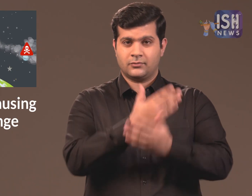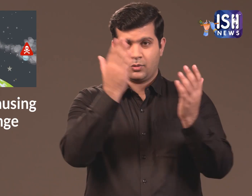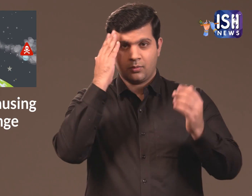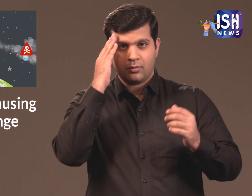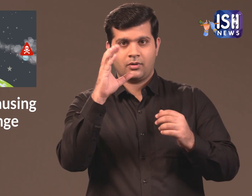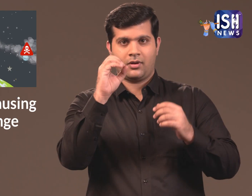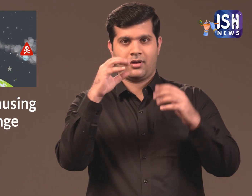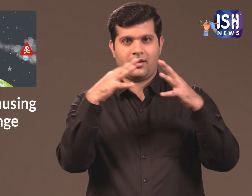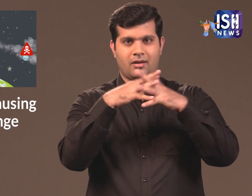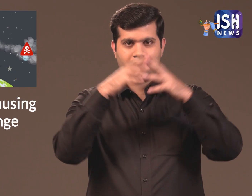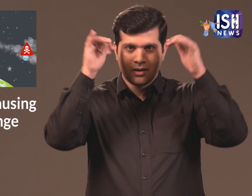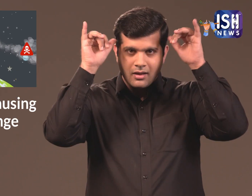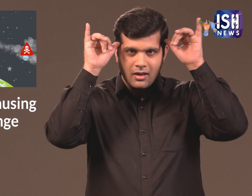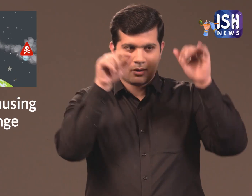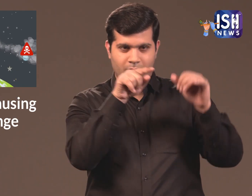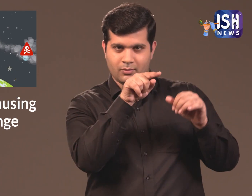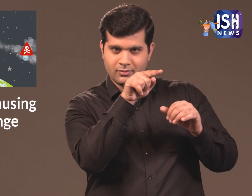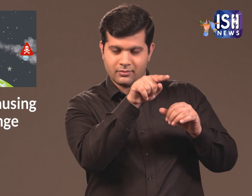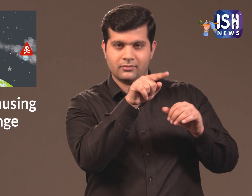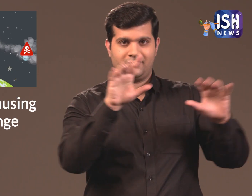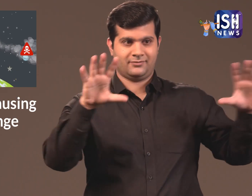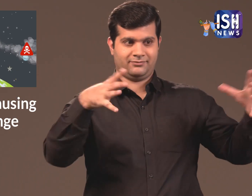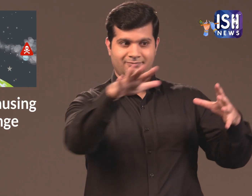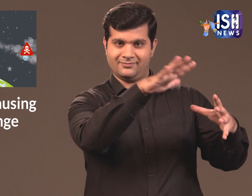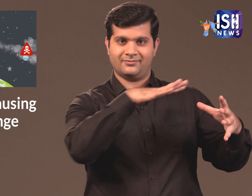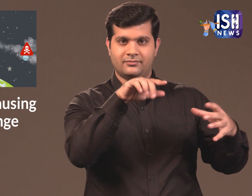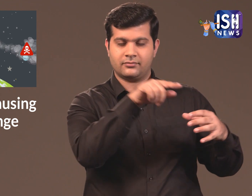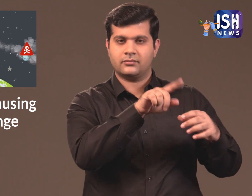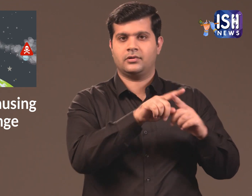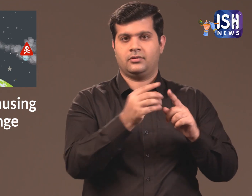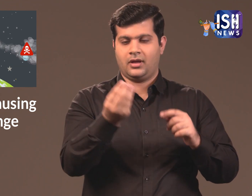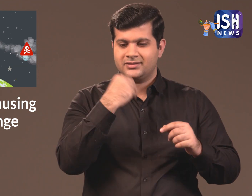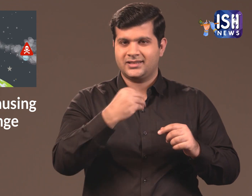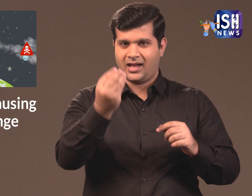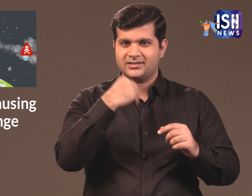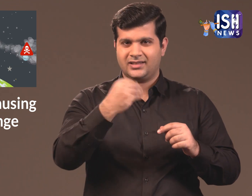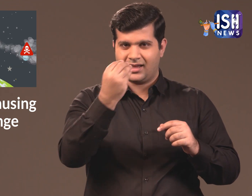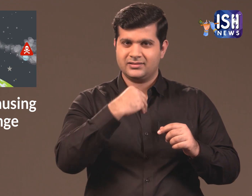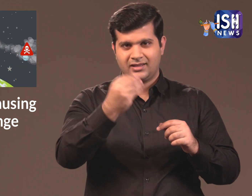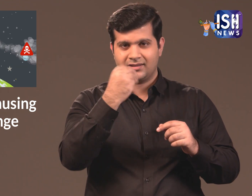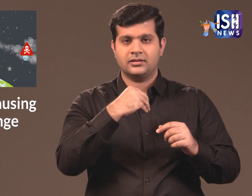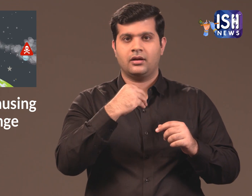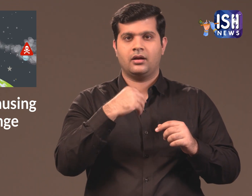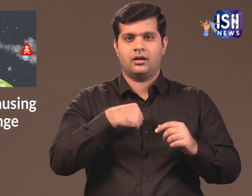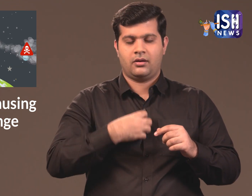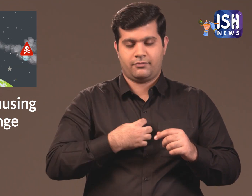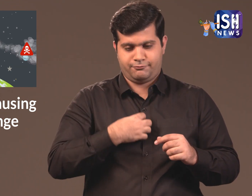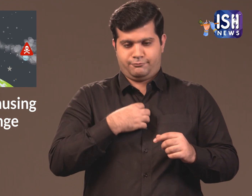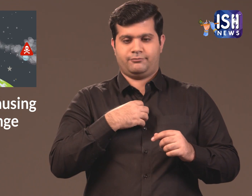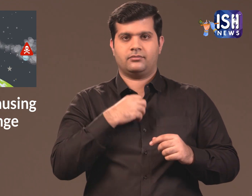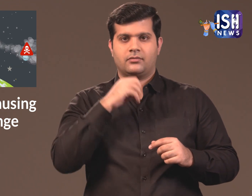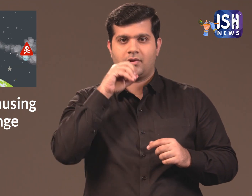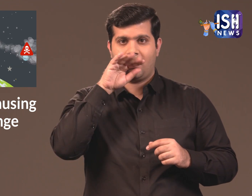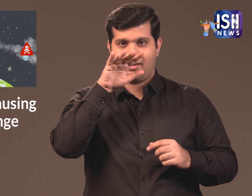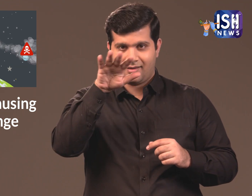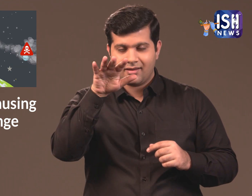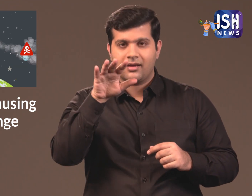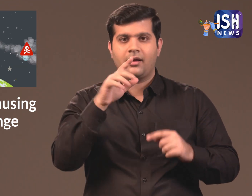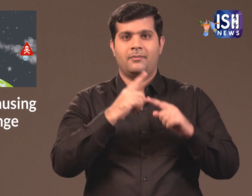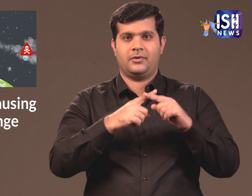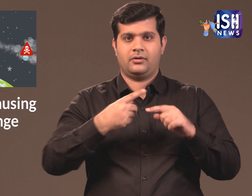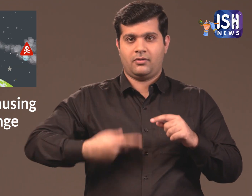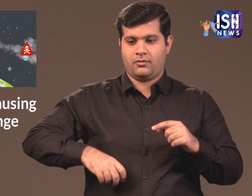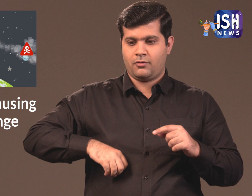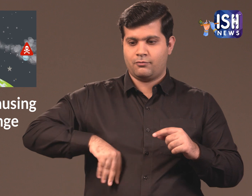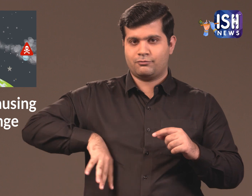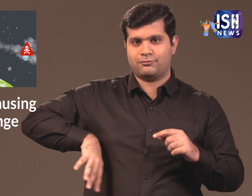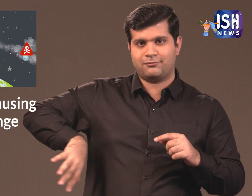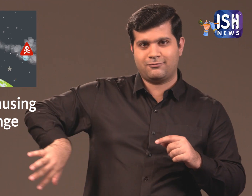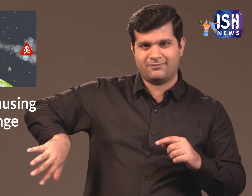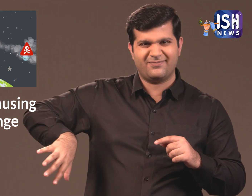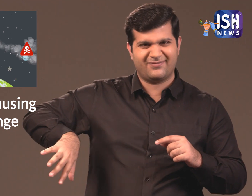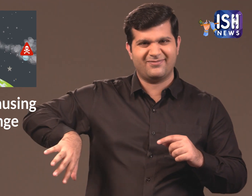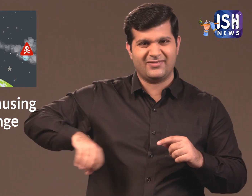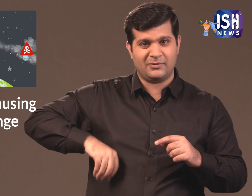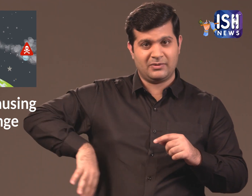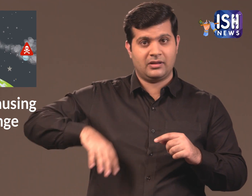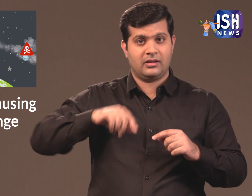You all know that after eating, cows burp and fart.